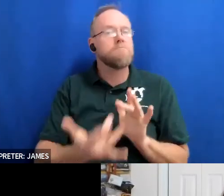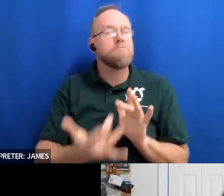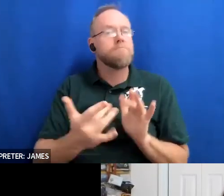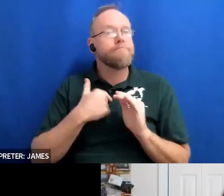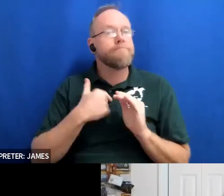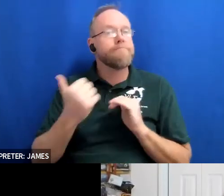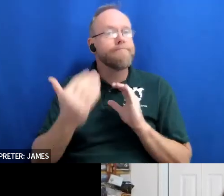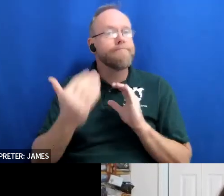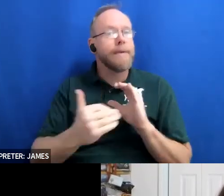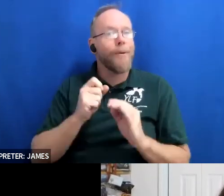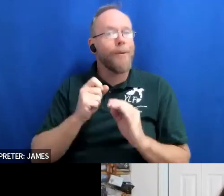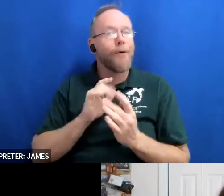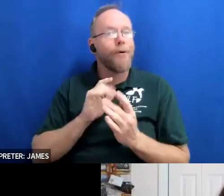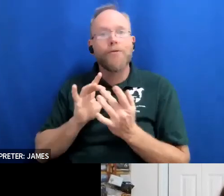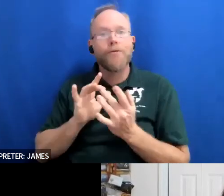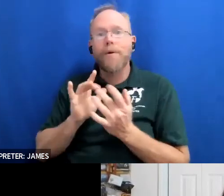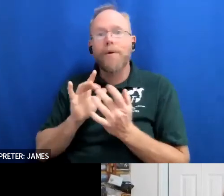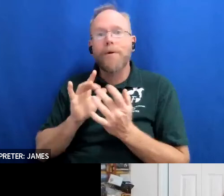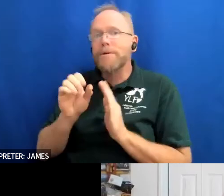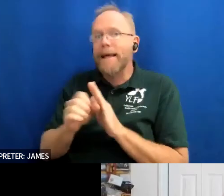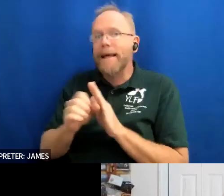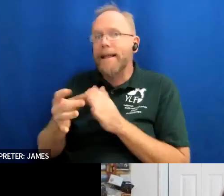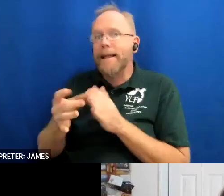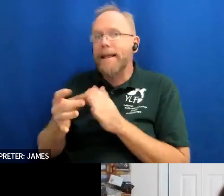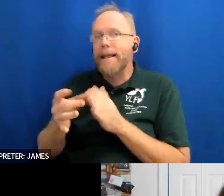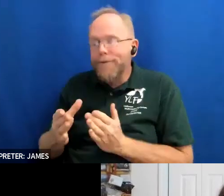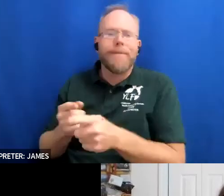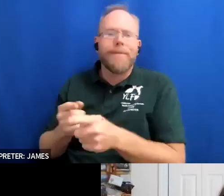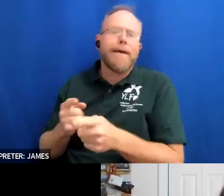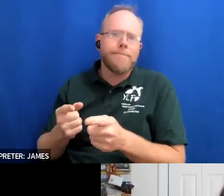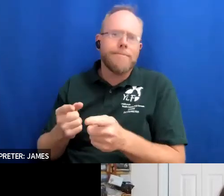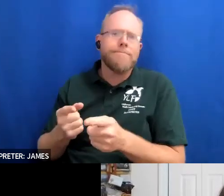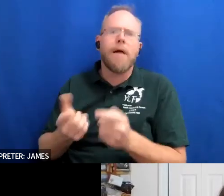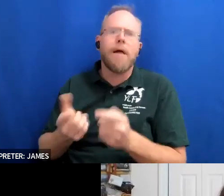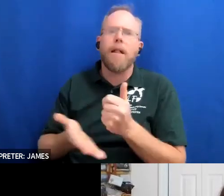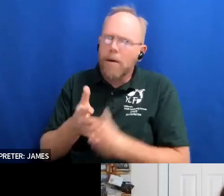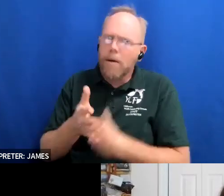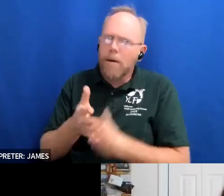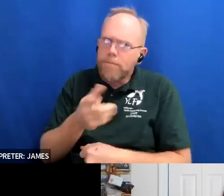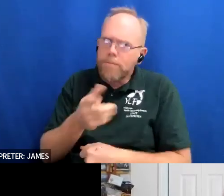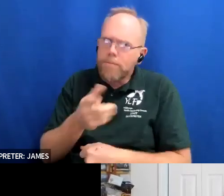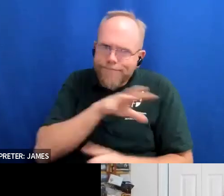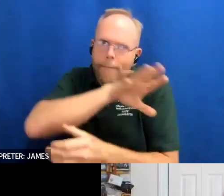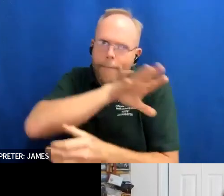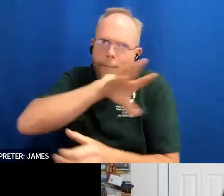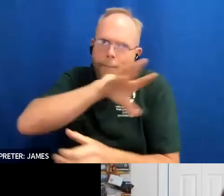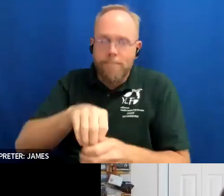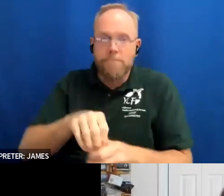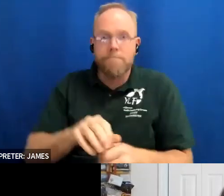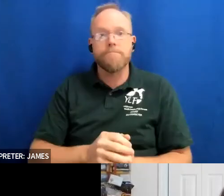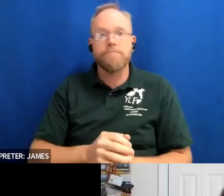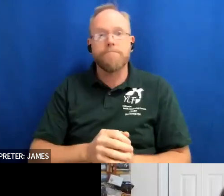leader they can get you involved in that as well okay also just what um this is donna i just want